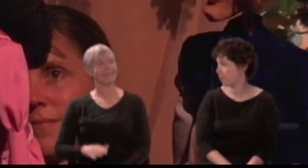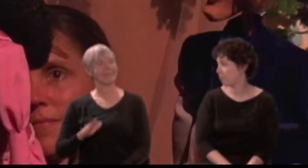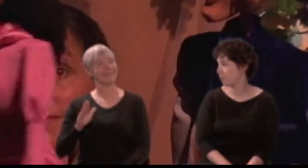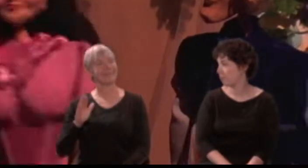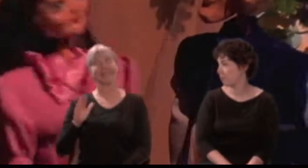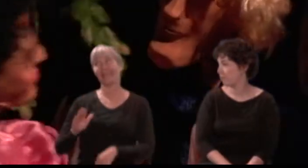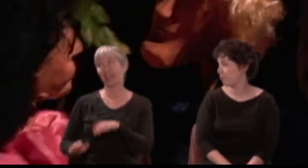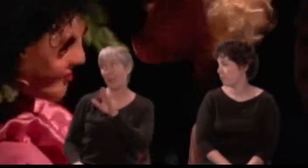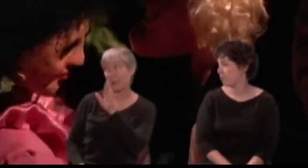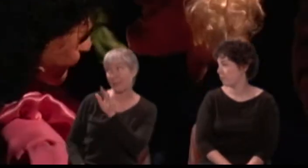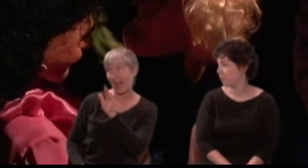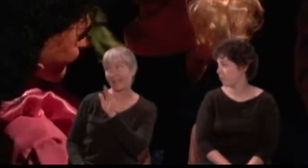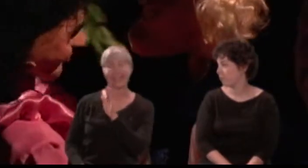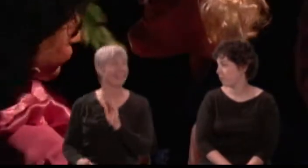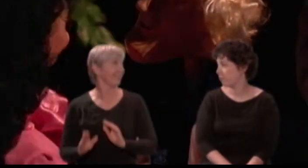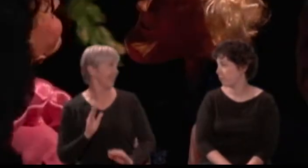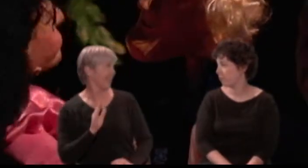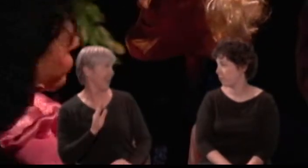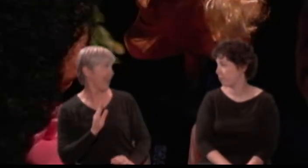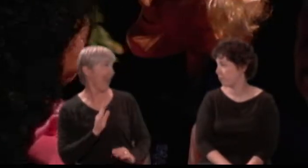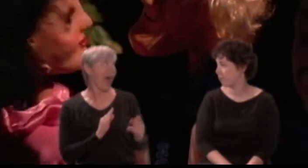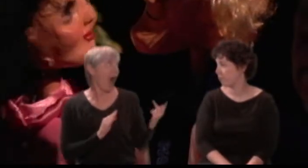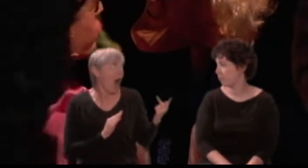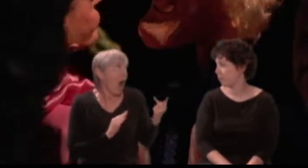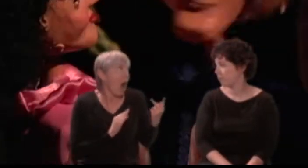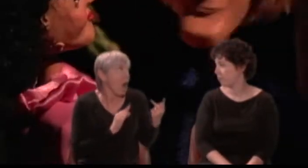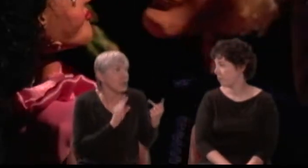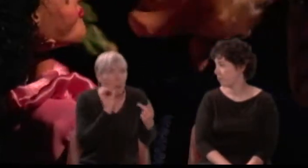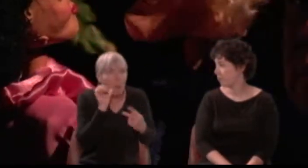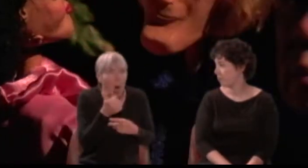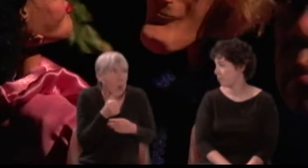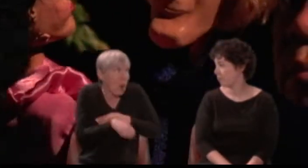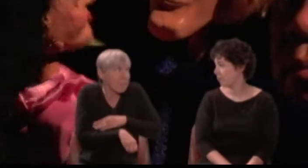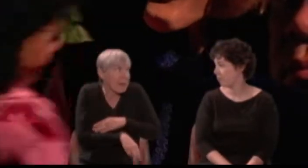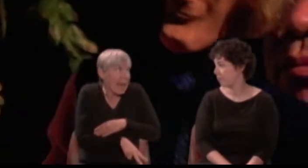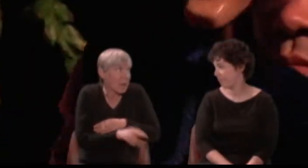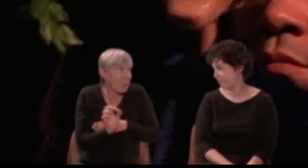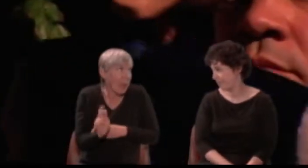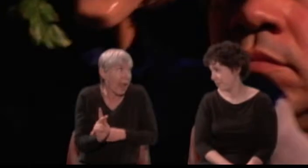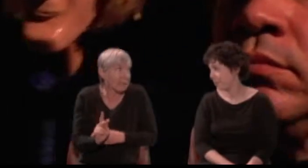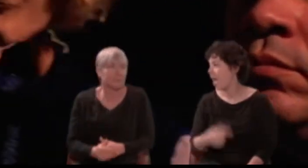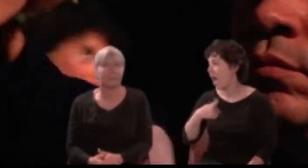{whispers} Lysander, until tomorrow deep midnight. Lysander: I will my Hermia.